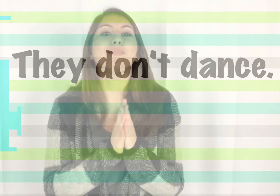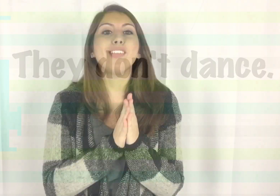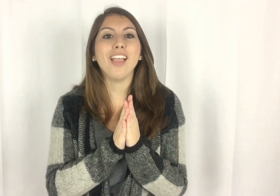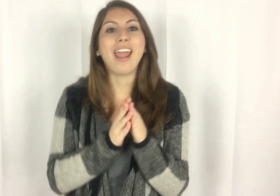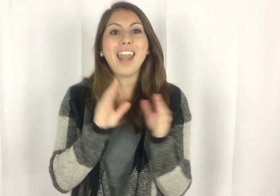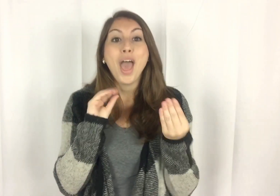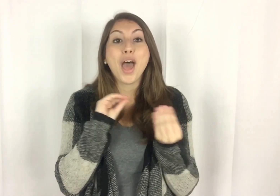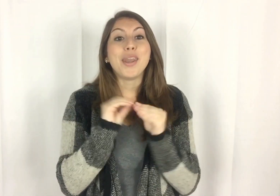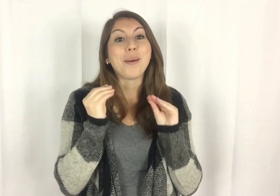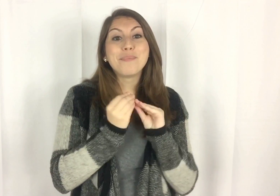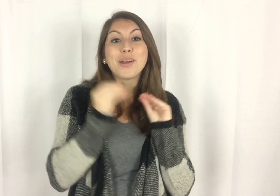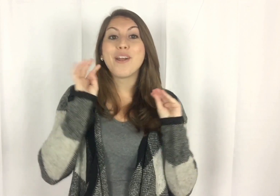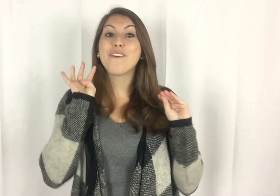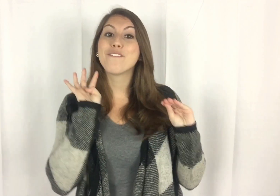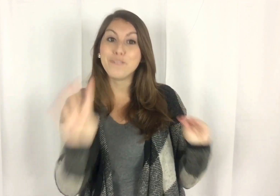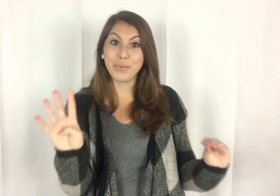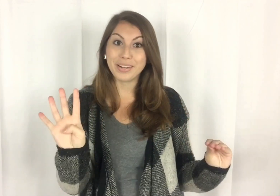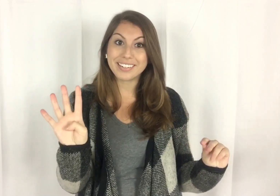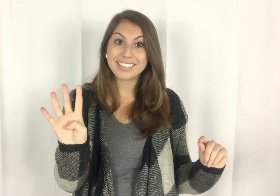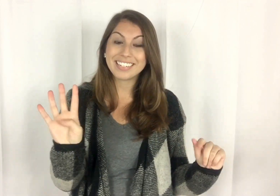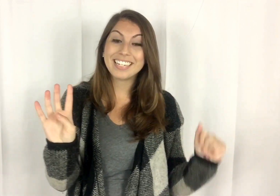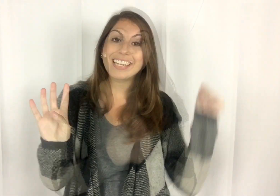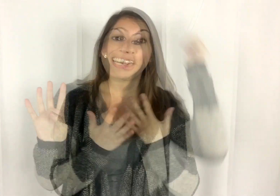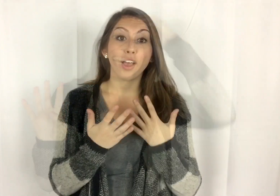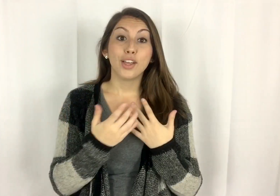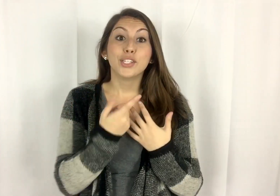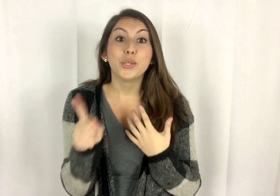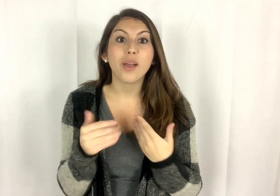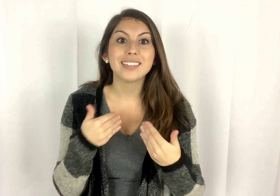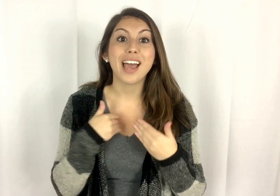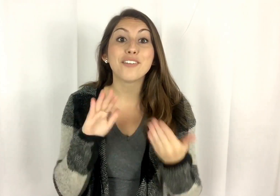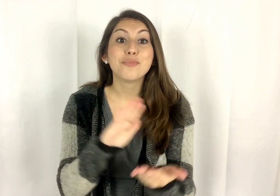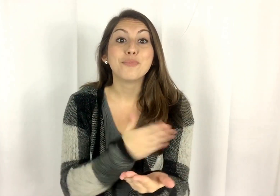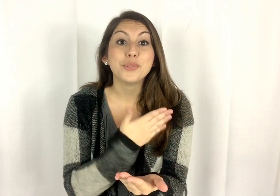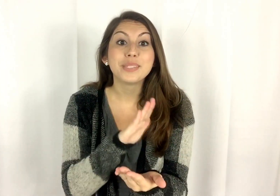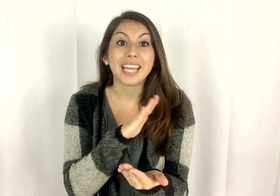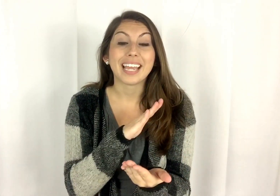Number 4: you guys have music